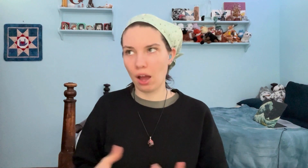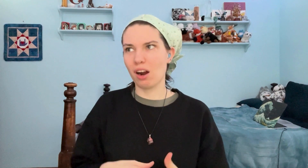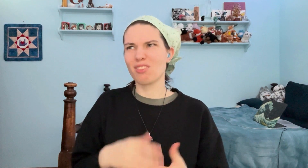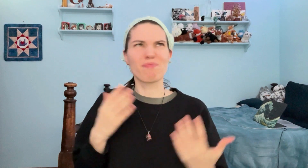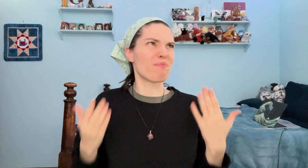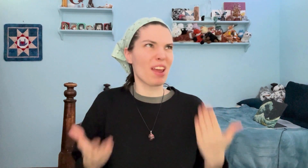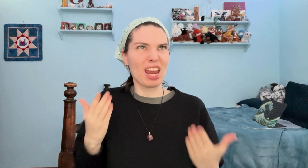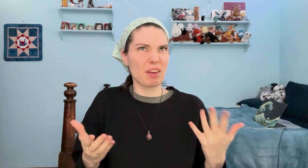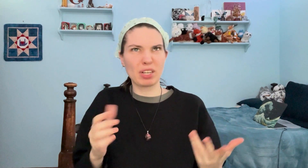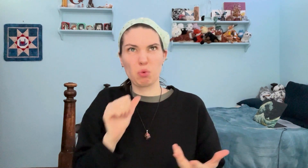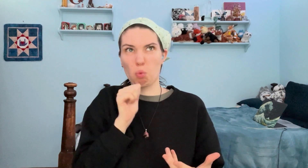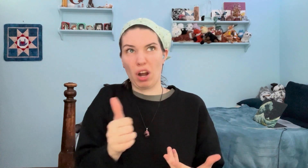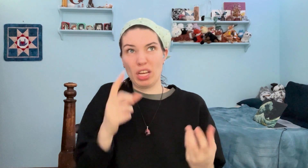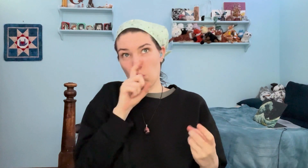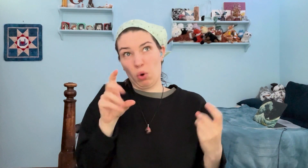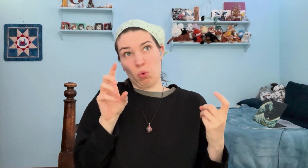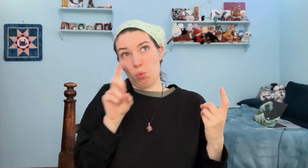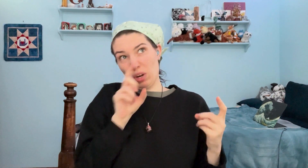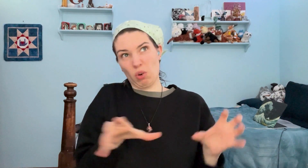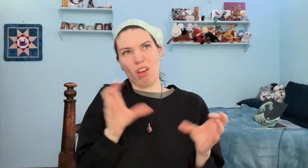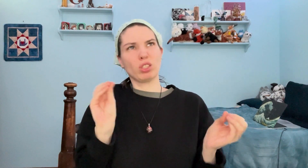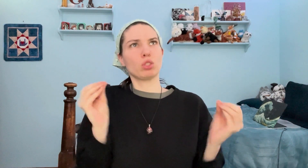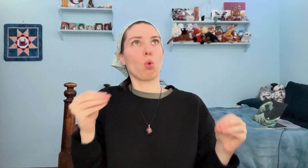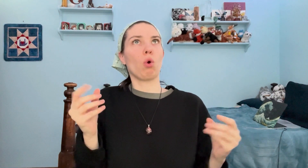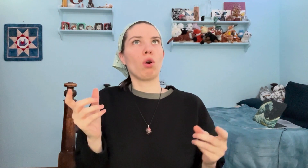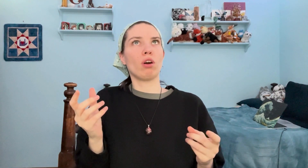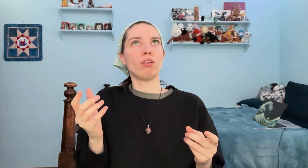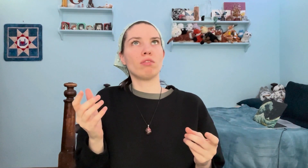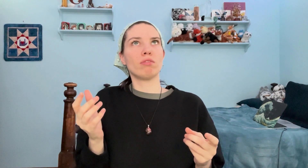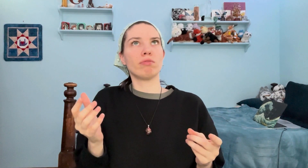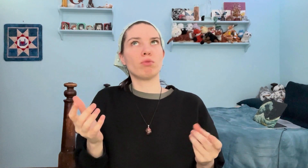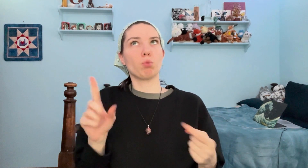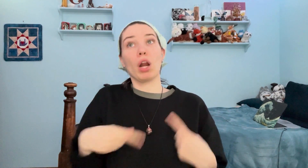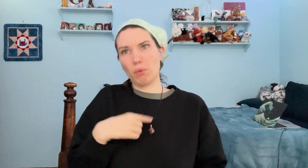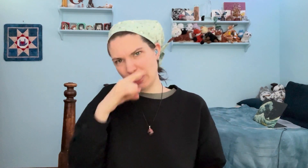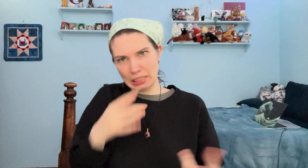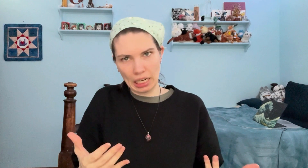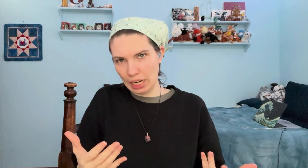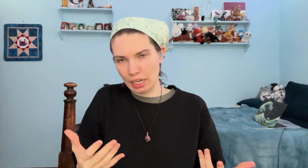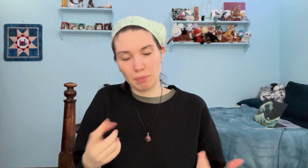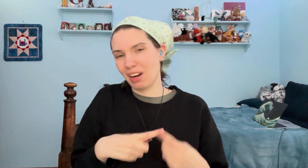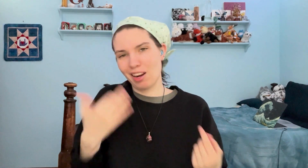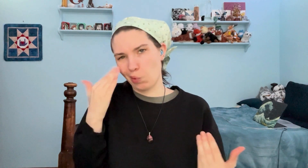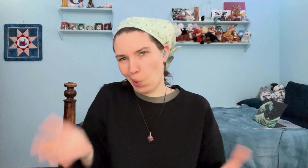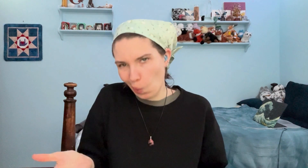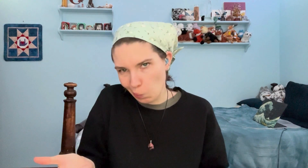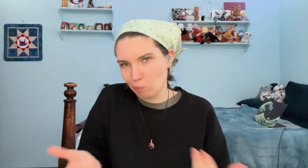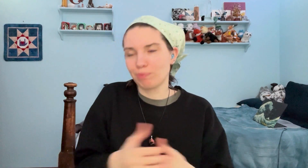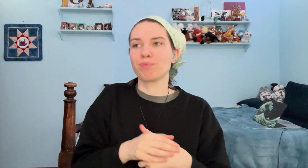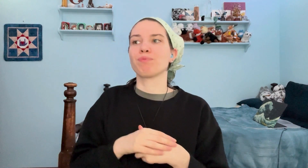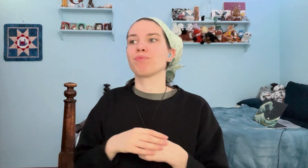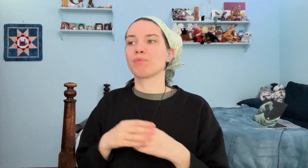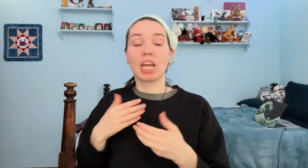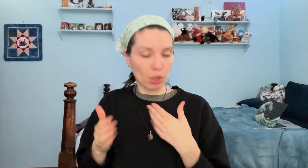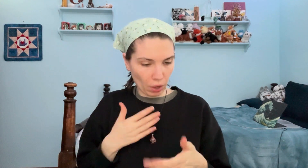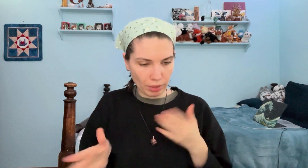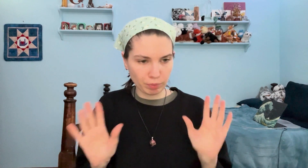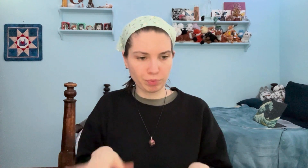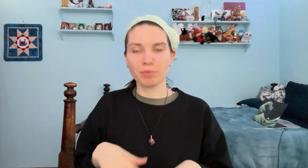maybe it wasn't a witchcraft store when I was a kid, but I dunno. Anyway,